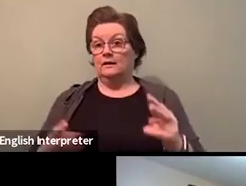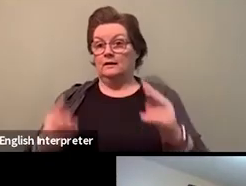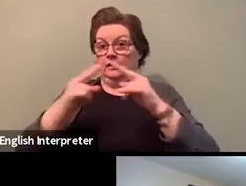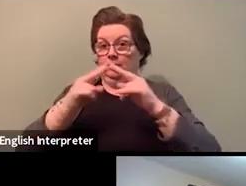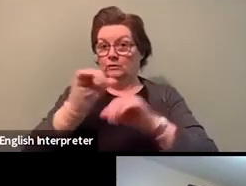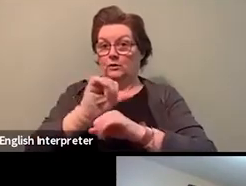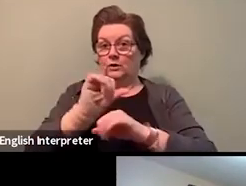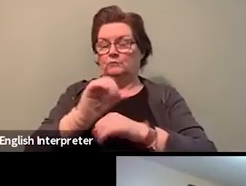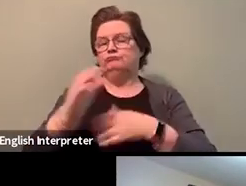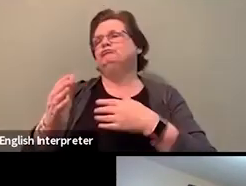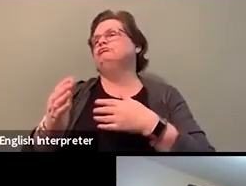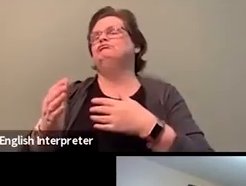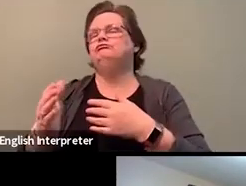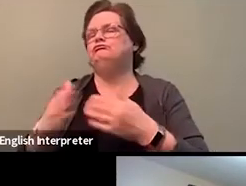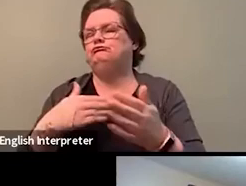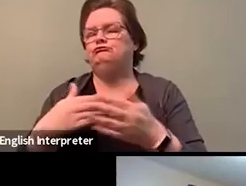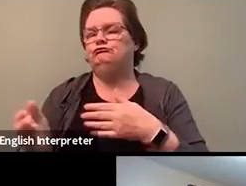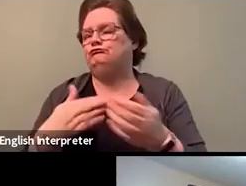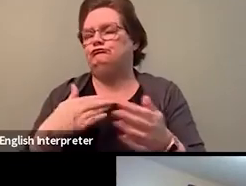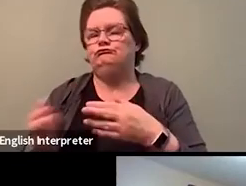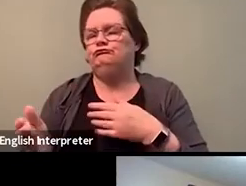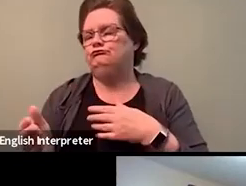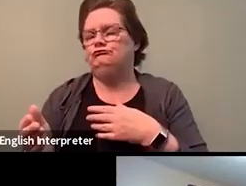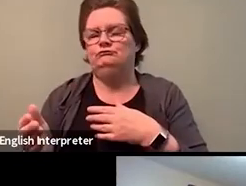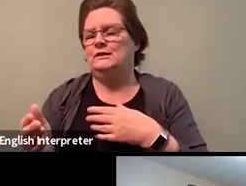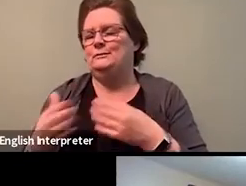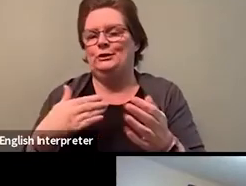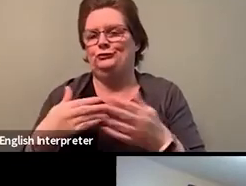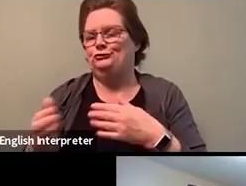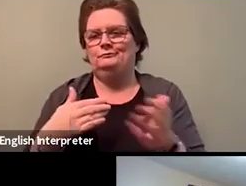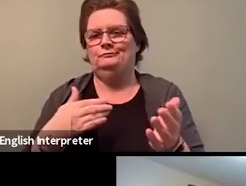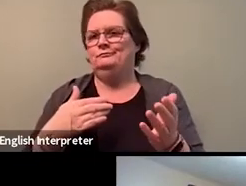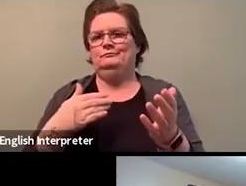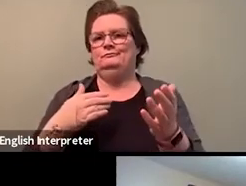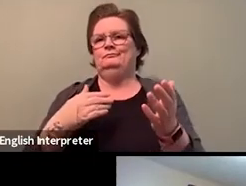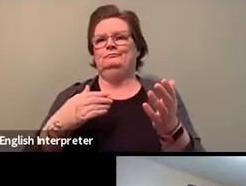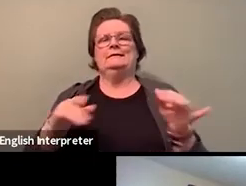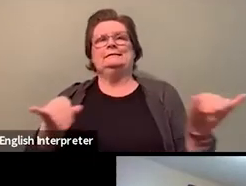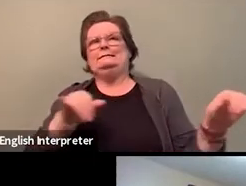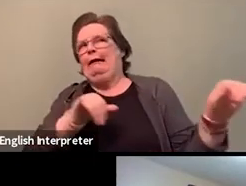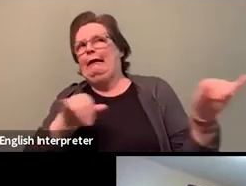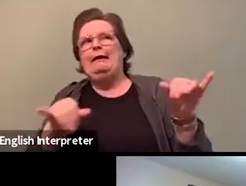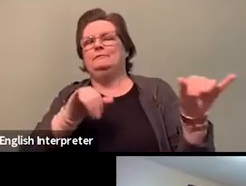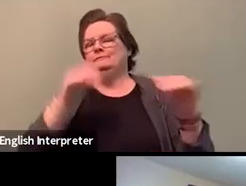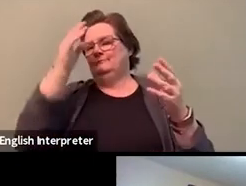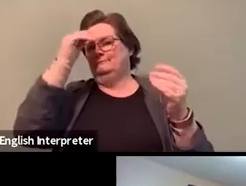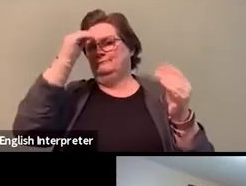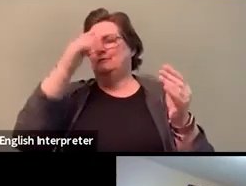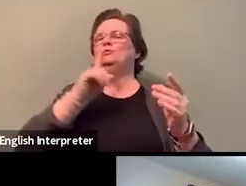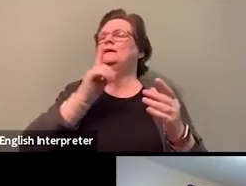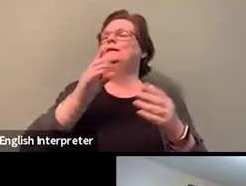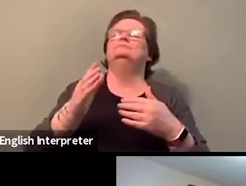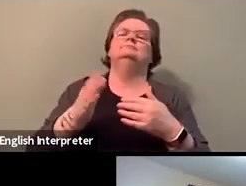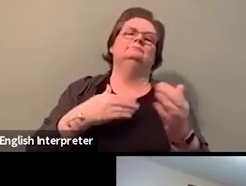Even if it's the same messaging going out, like there's gonna be a number of factors and people involved, that's gonna need to get